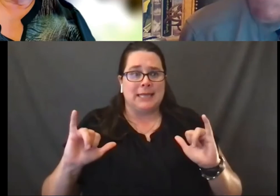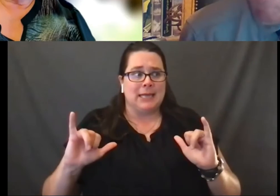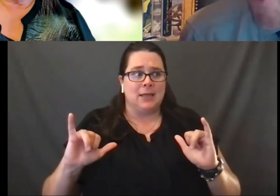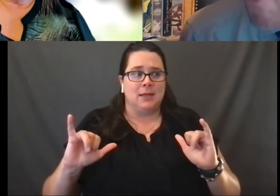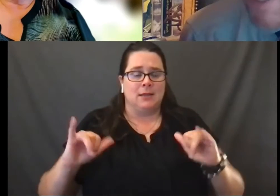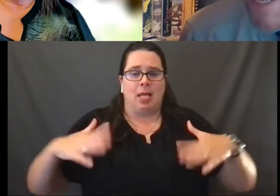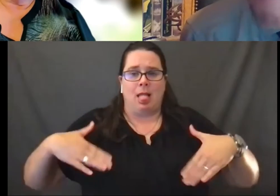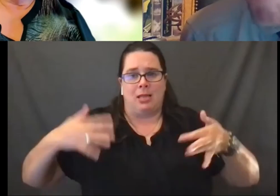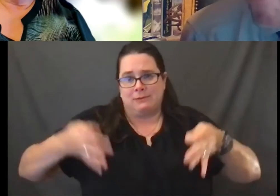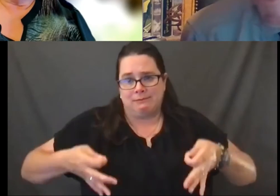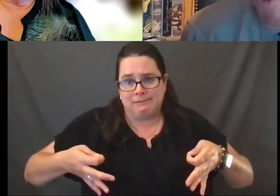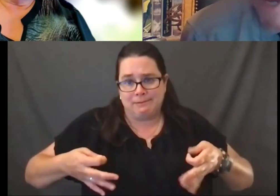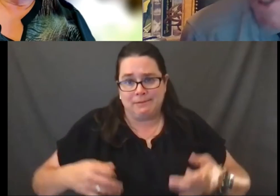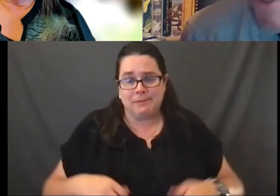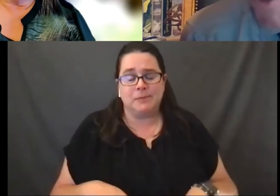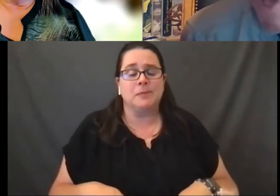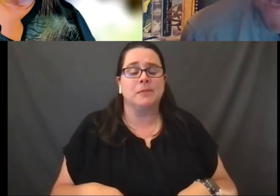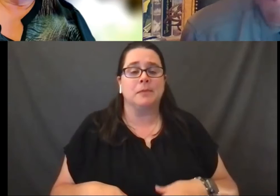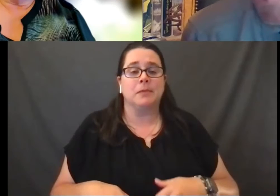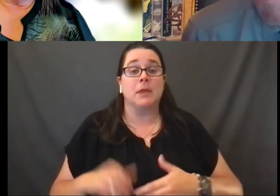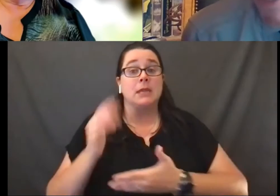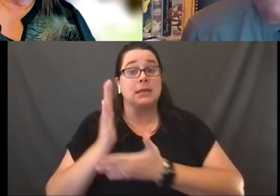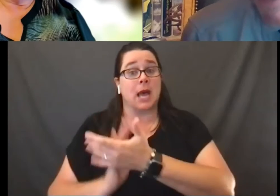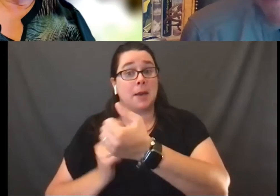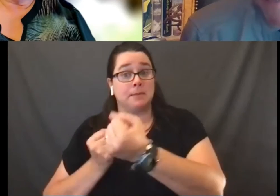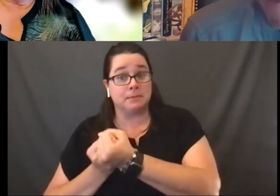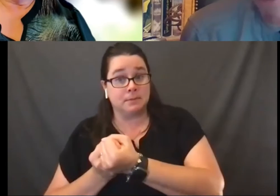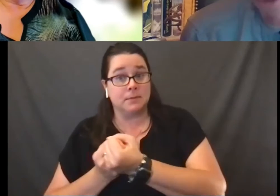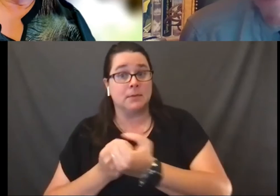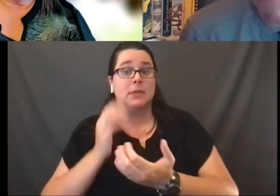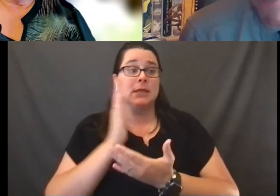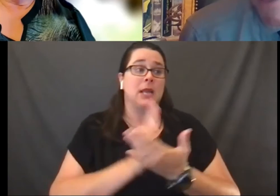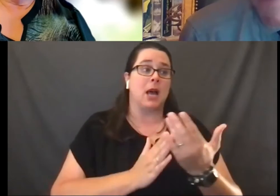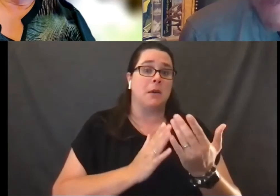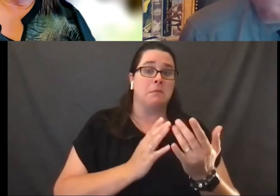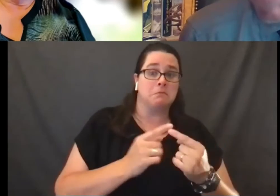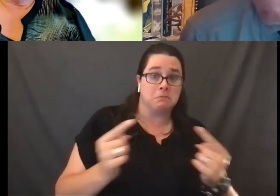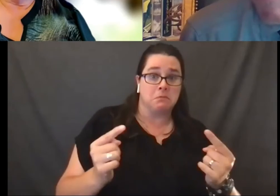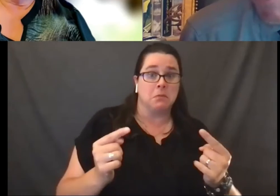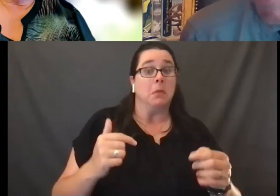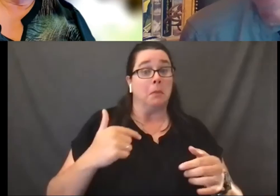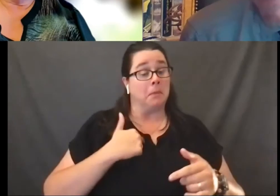There is authority in both directions to, and again, I certainly have taken the advocacy position